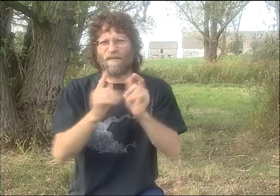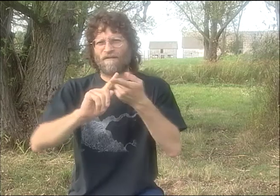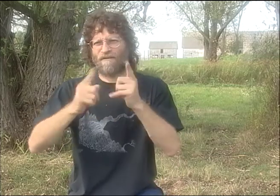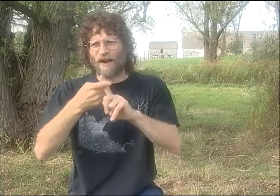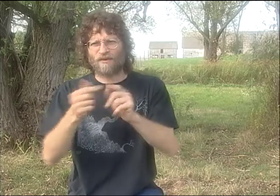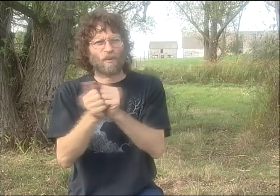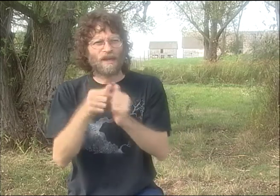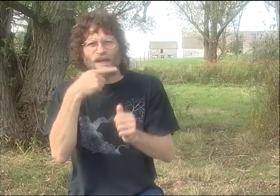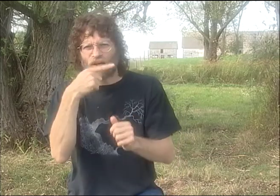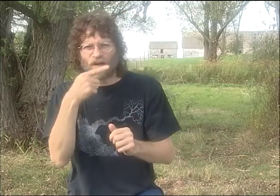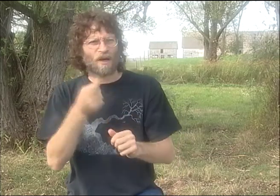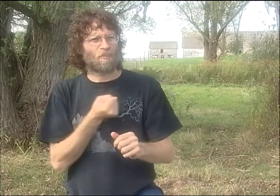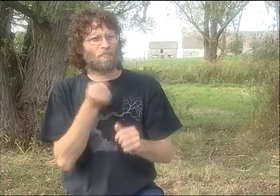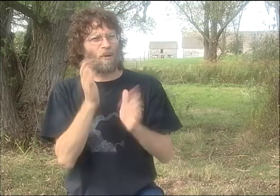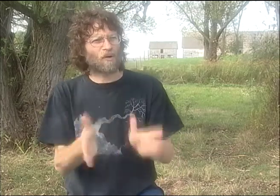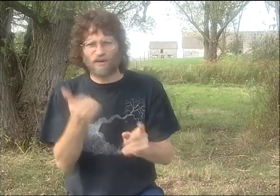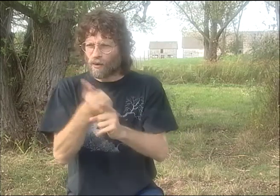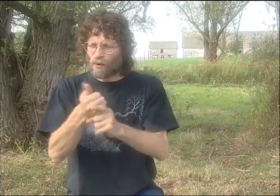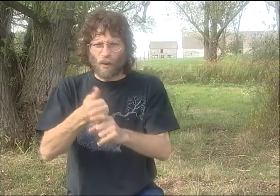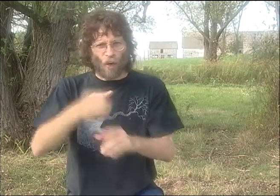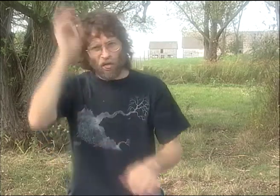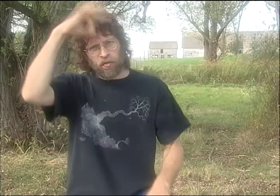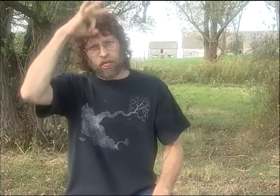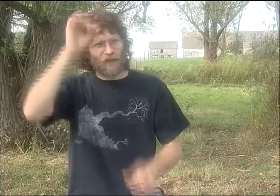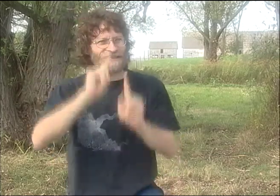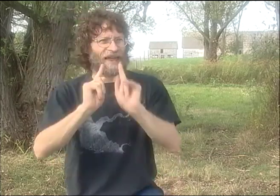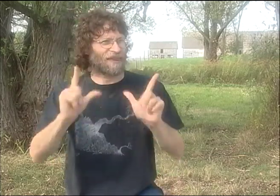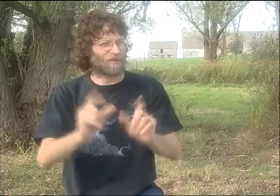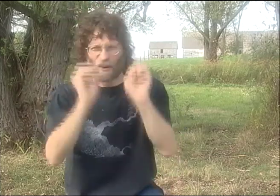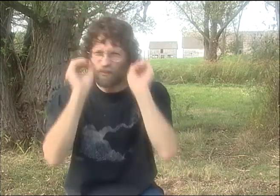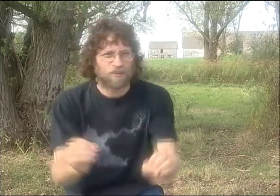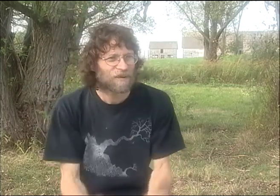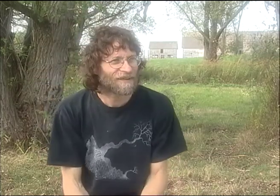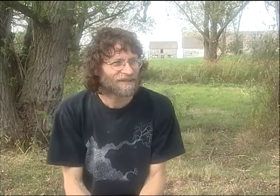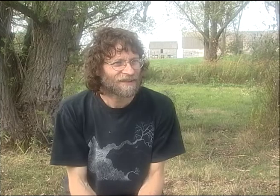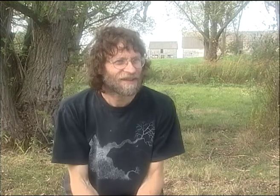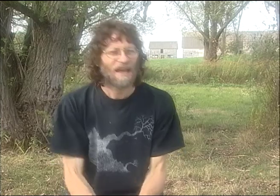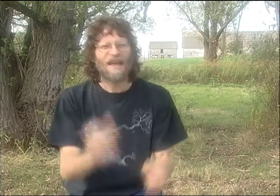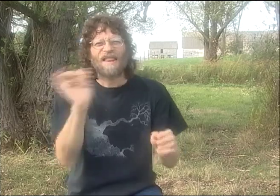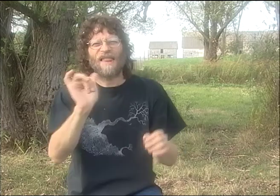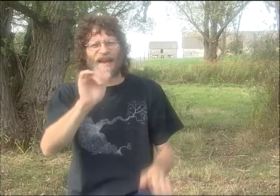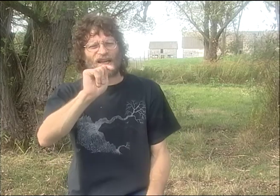IT WAS AN INTERESTING TIME FOR PEOPLE TO DEVELOP FRIENDSHIPS BETWEEN HEARING AND DEAF.